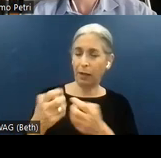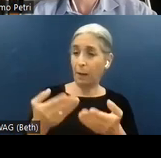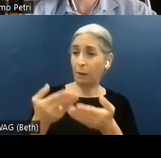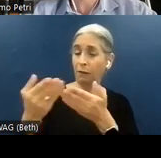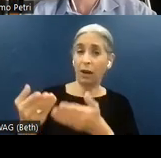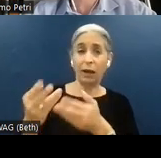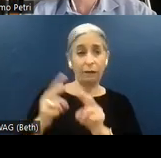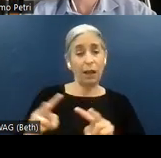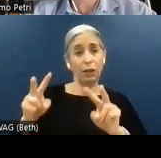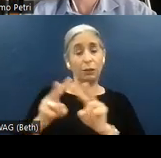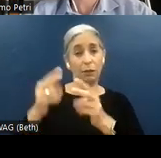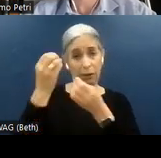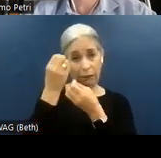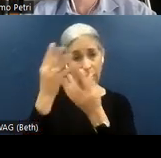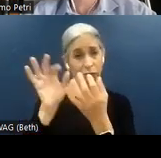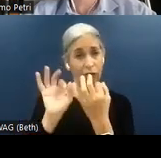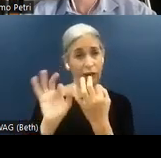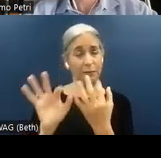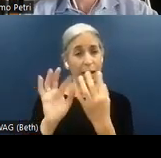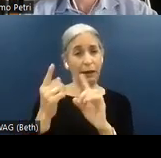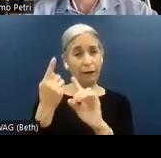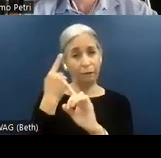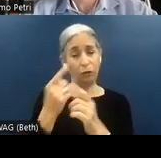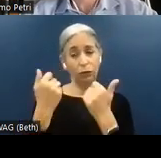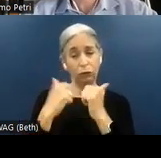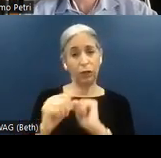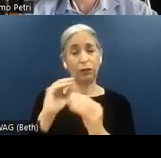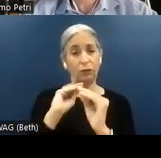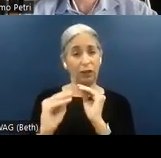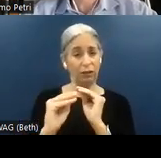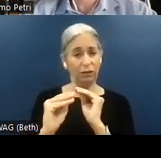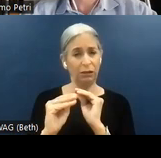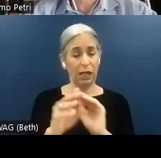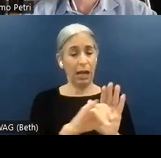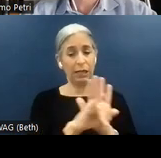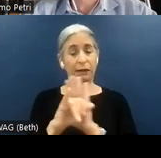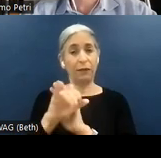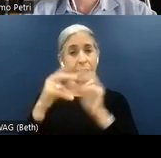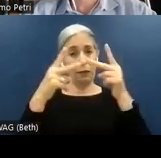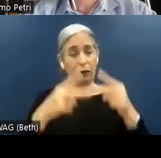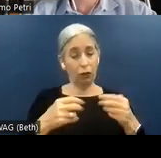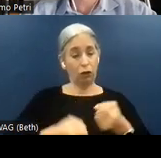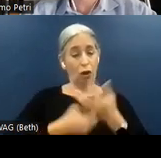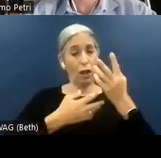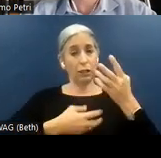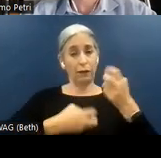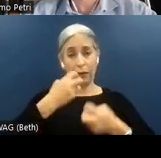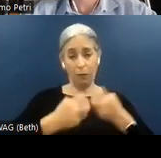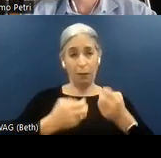insights for the remediation efforts. By identifying the cause of the problems and proposing appropriate